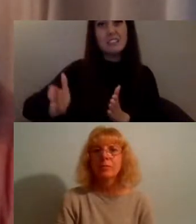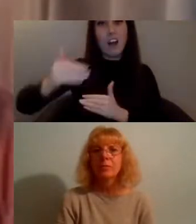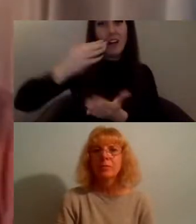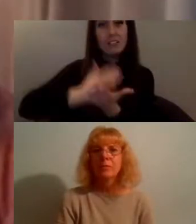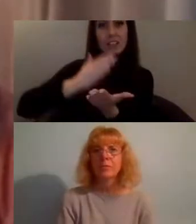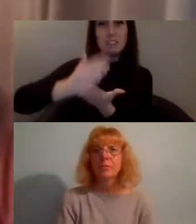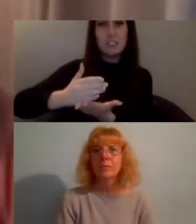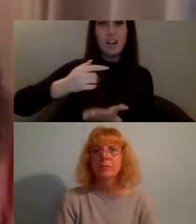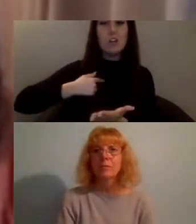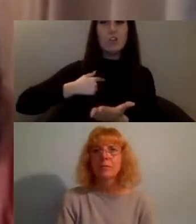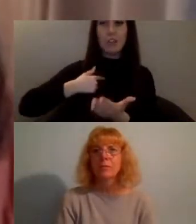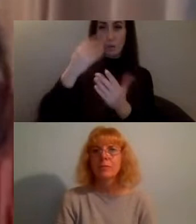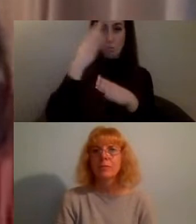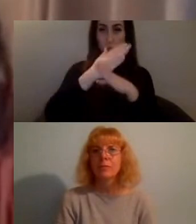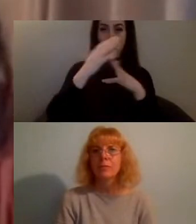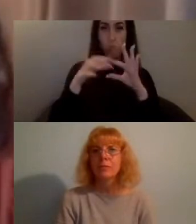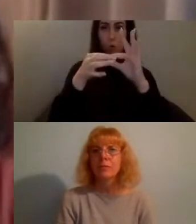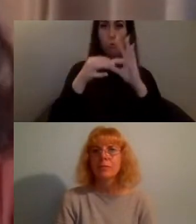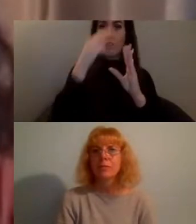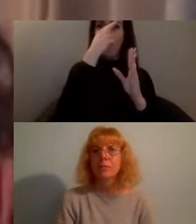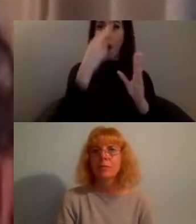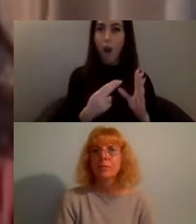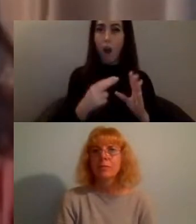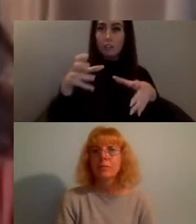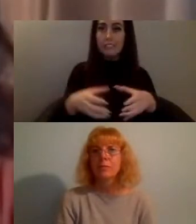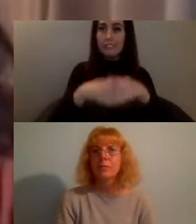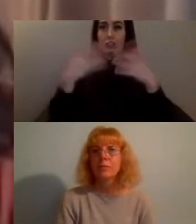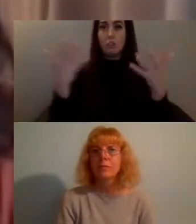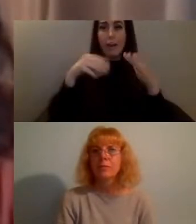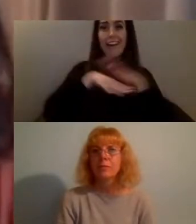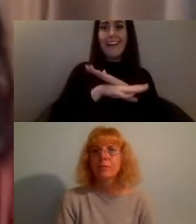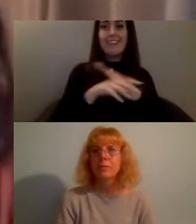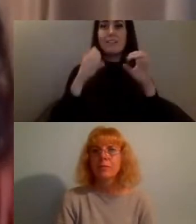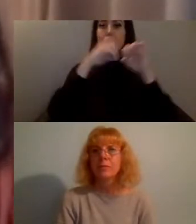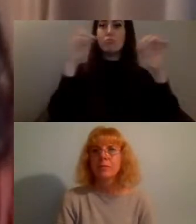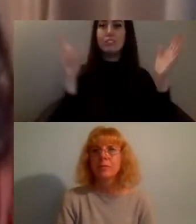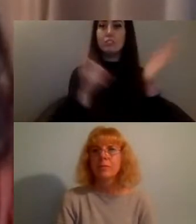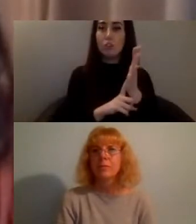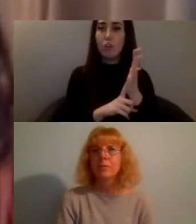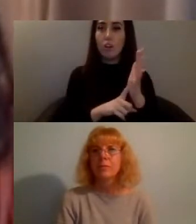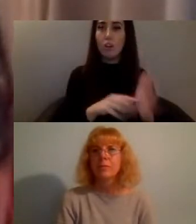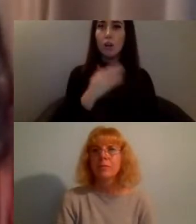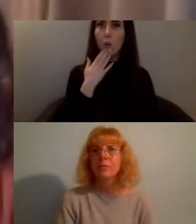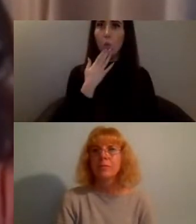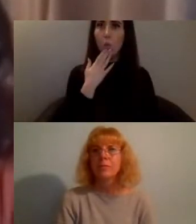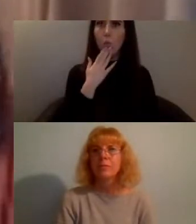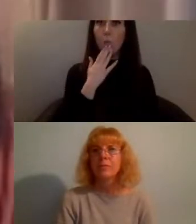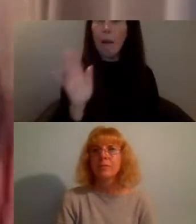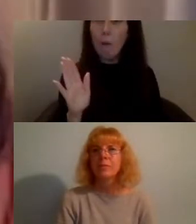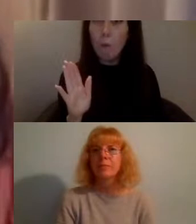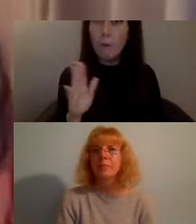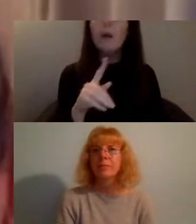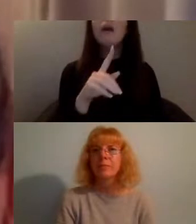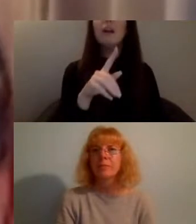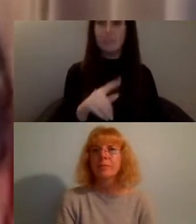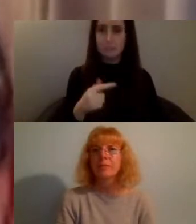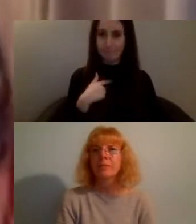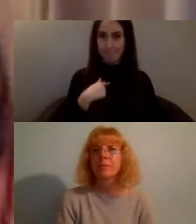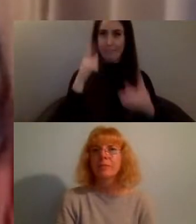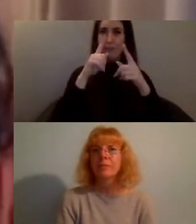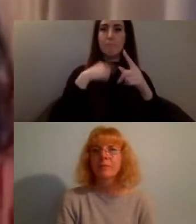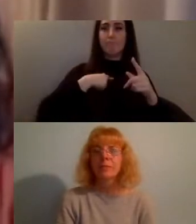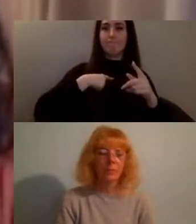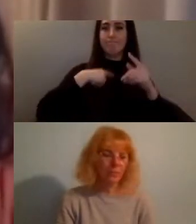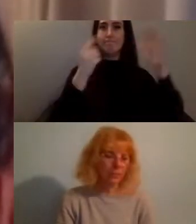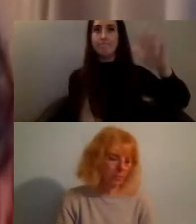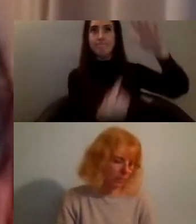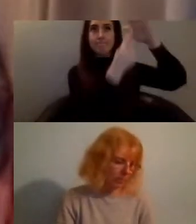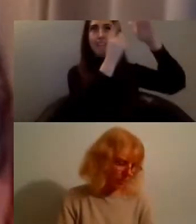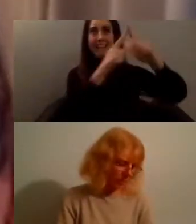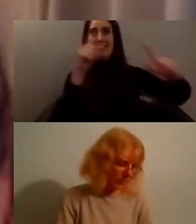bristol where i make um...oh hello...where i'm an exec producer there um and i'm really interested